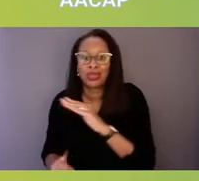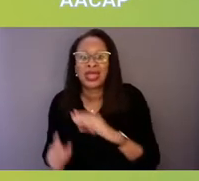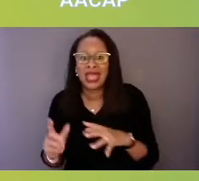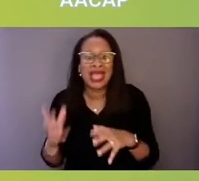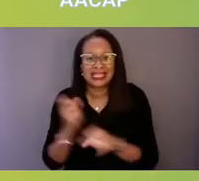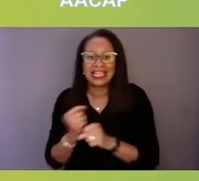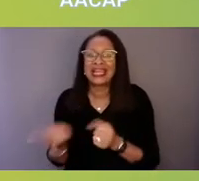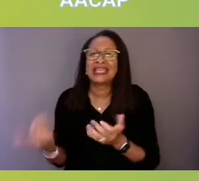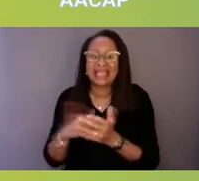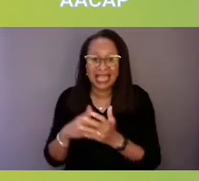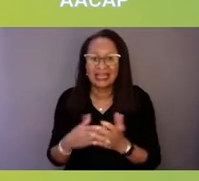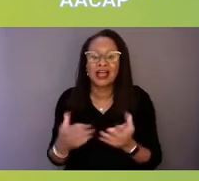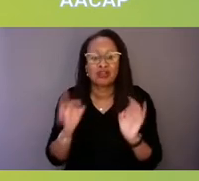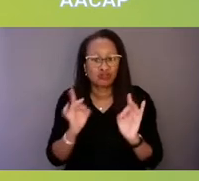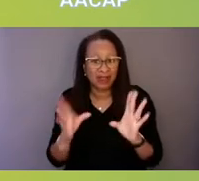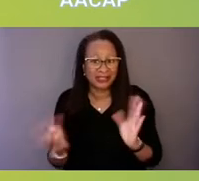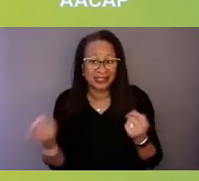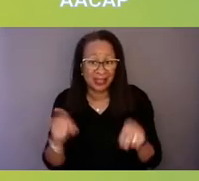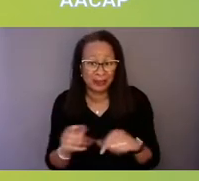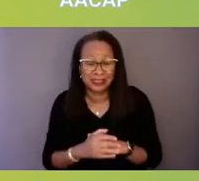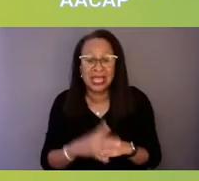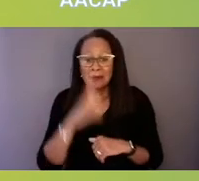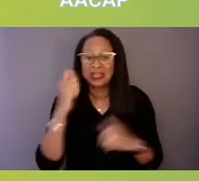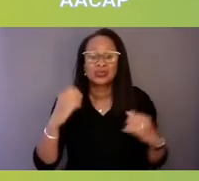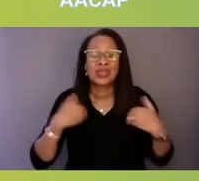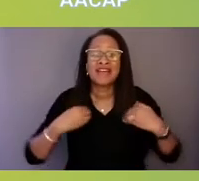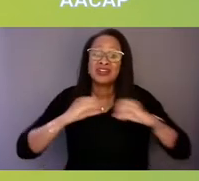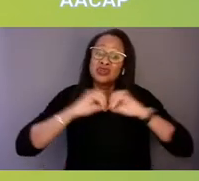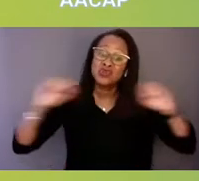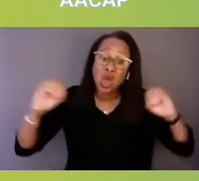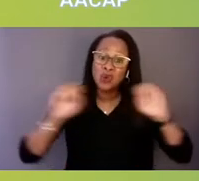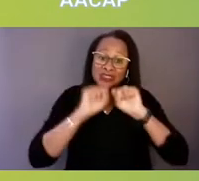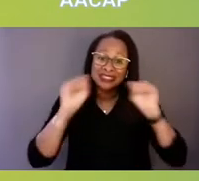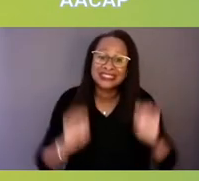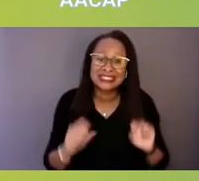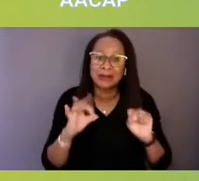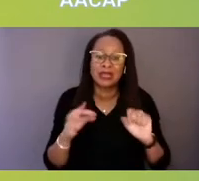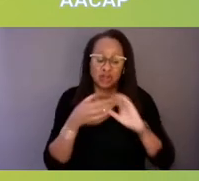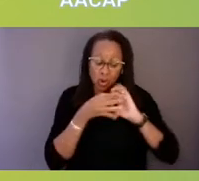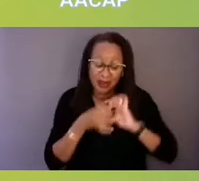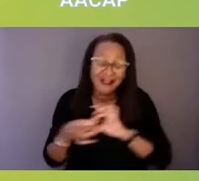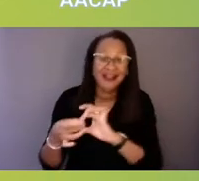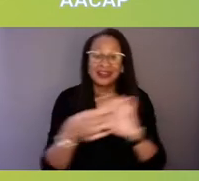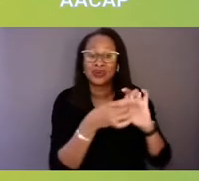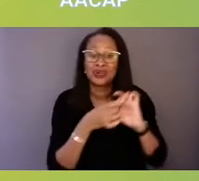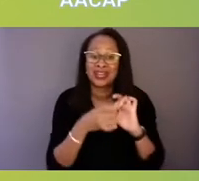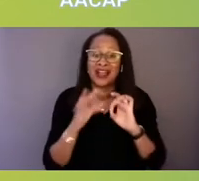because we have no system and continuity of care. So, we need an agenda.